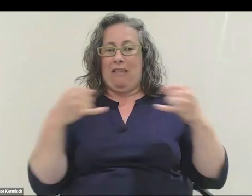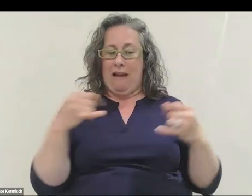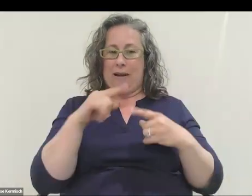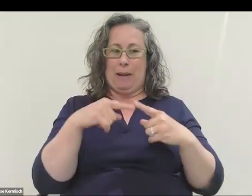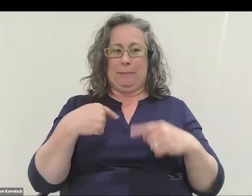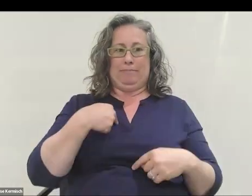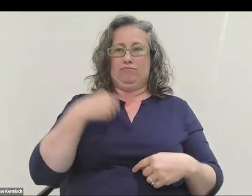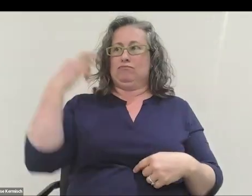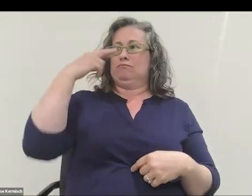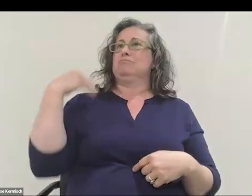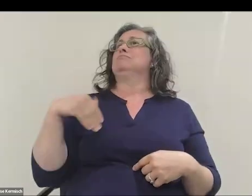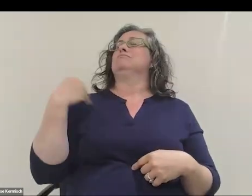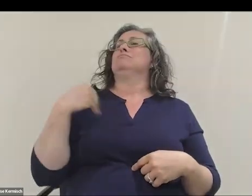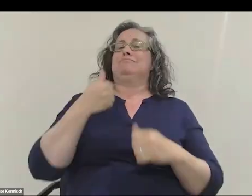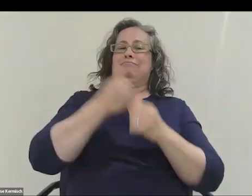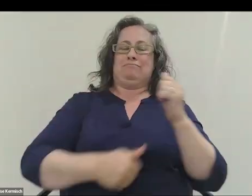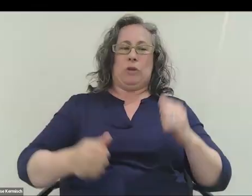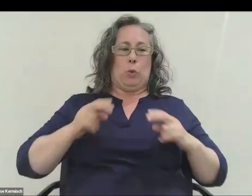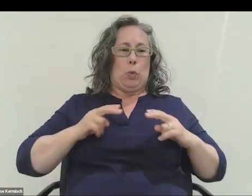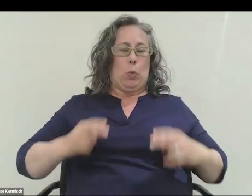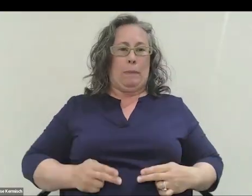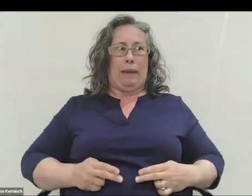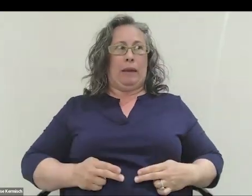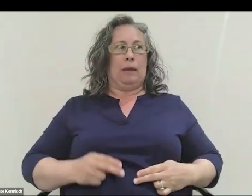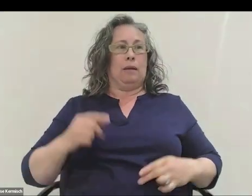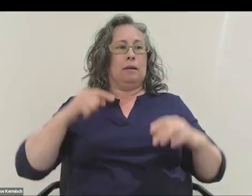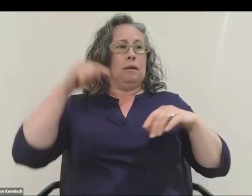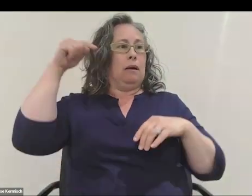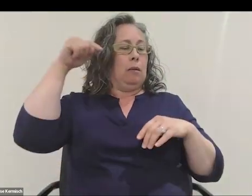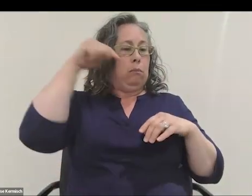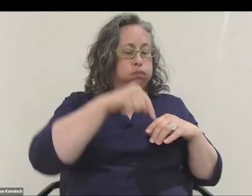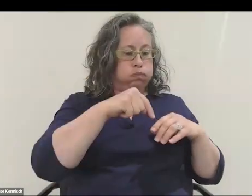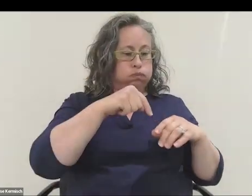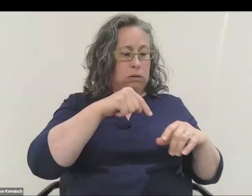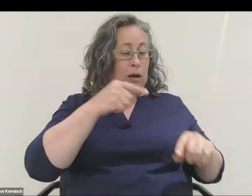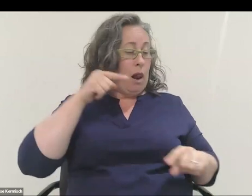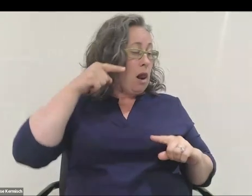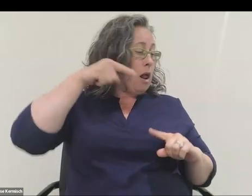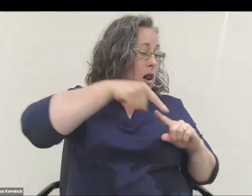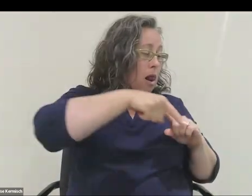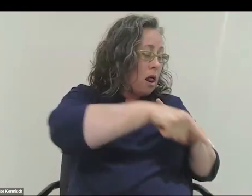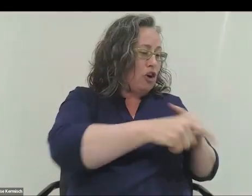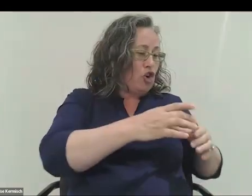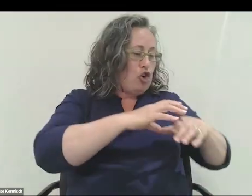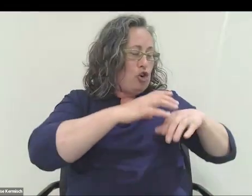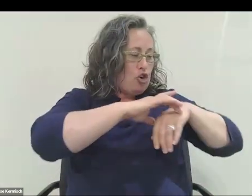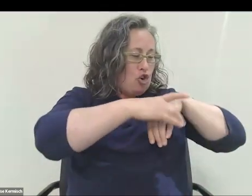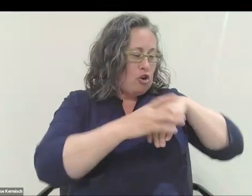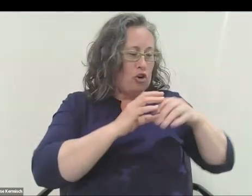that every human being that I've ever loved is down here on Earth. The video goes into an imaginary scene that we shot here